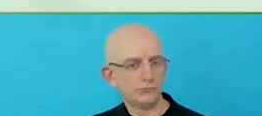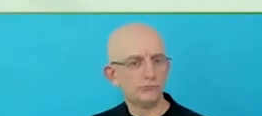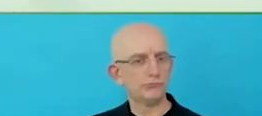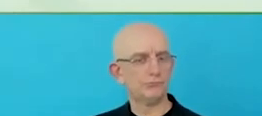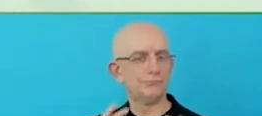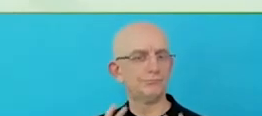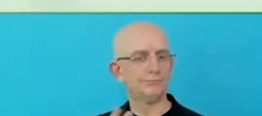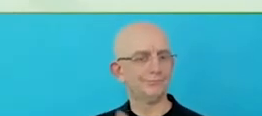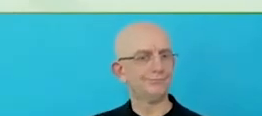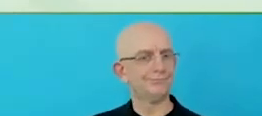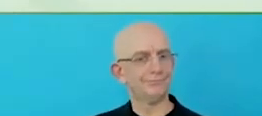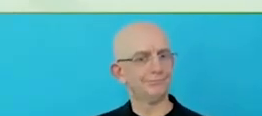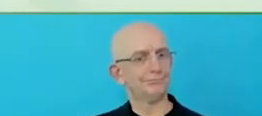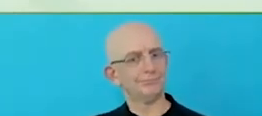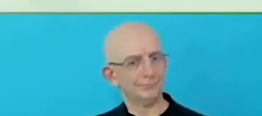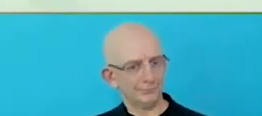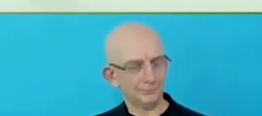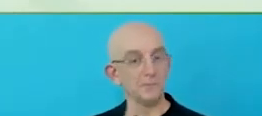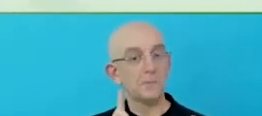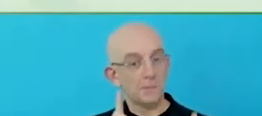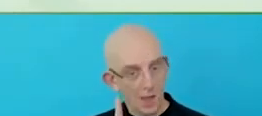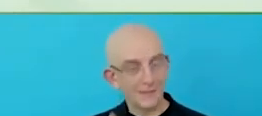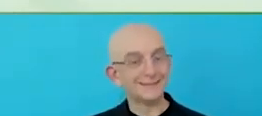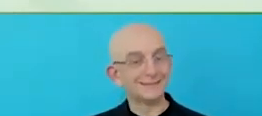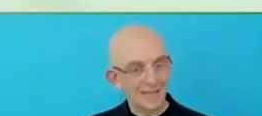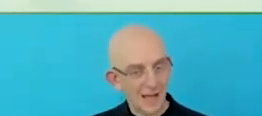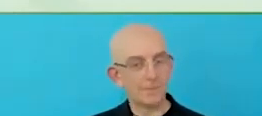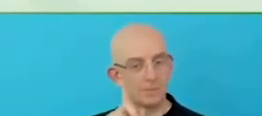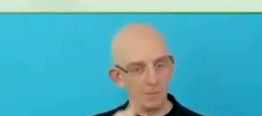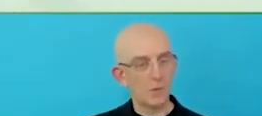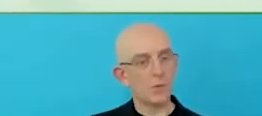Having the same goals and same ambitions. Through that lens.